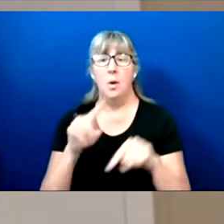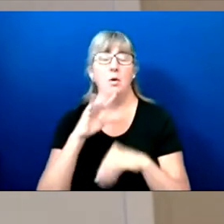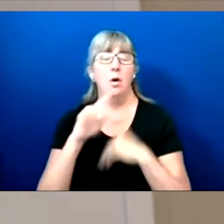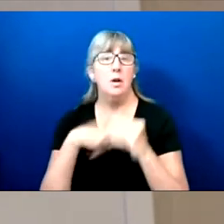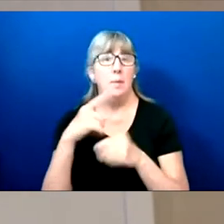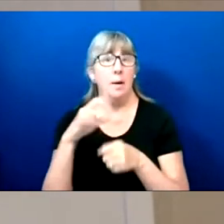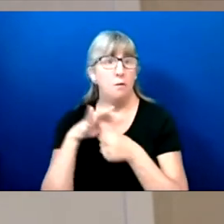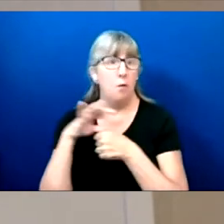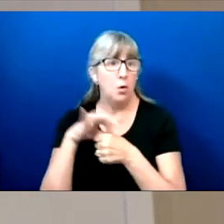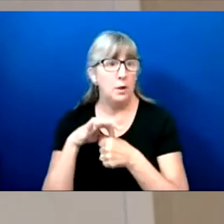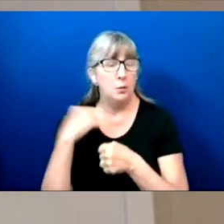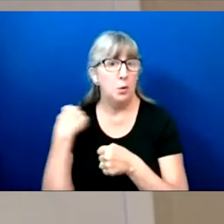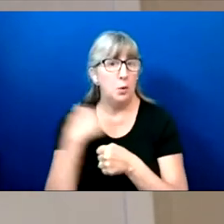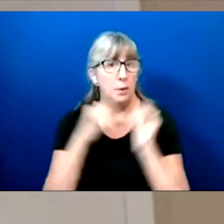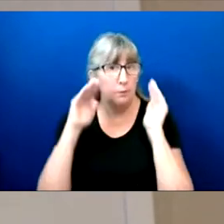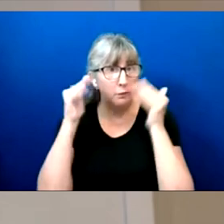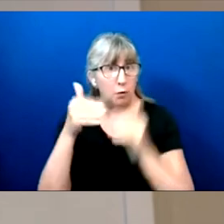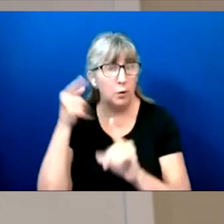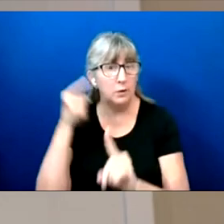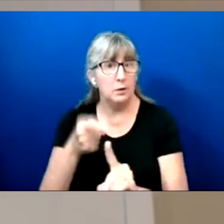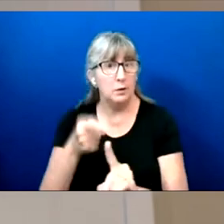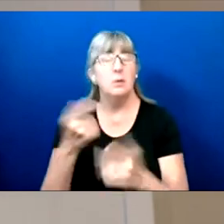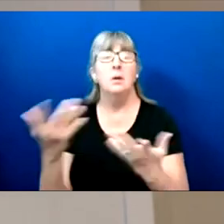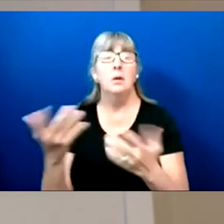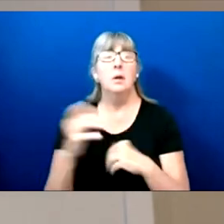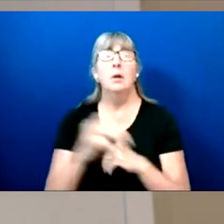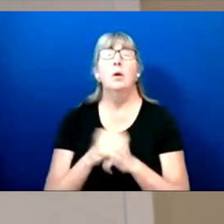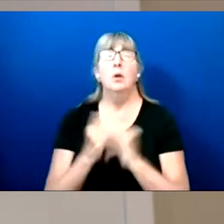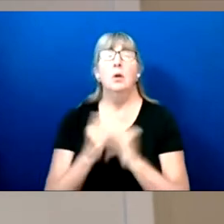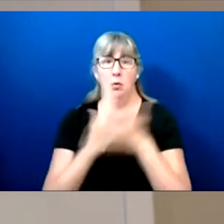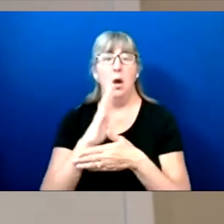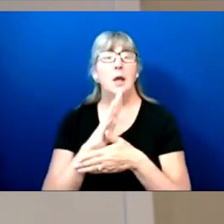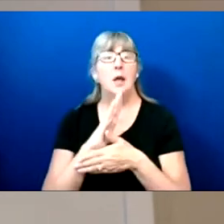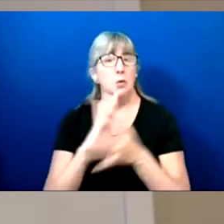While we're talking about voting, what we're really talking about is our right to have